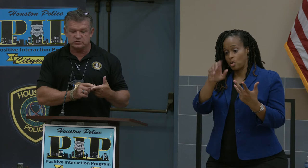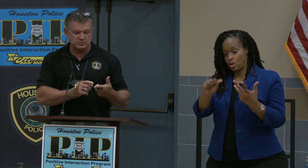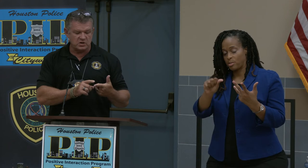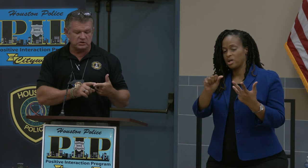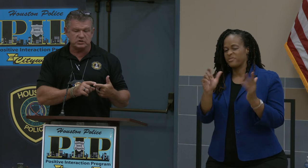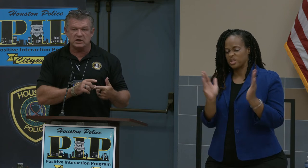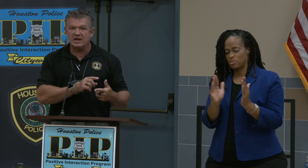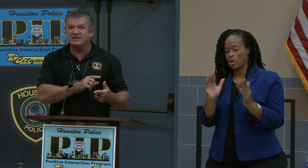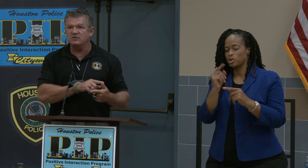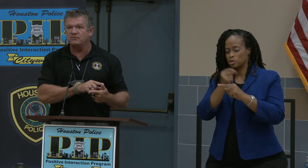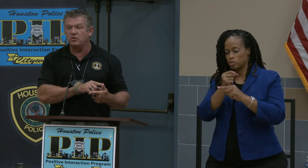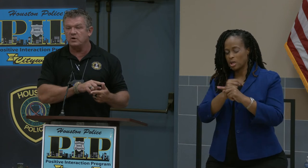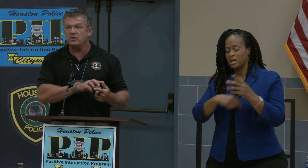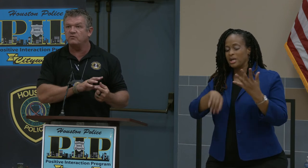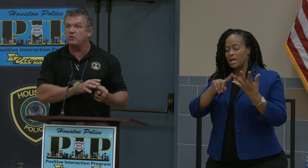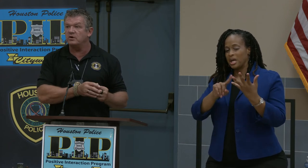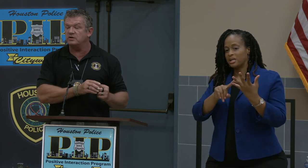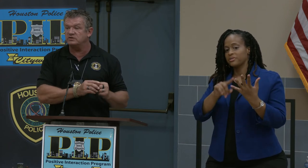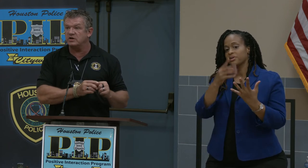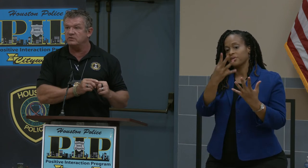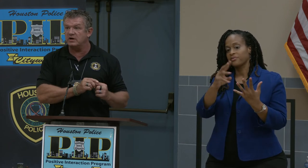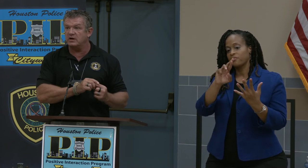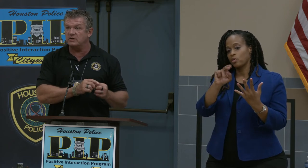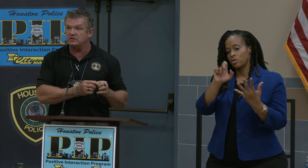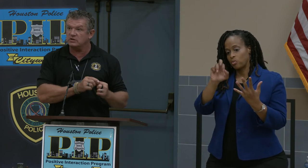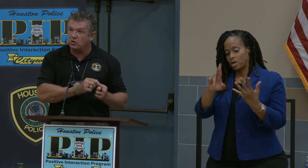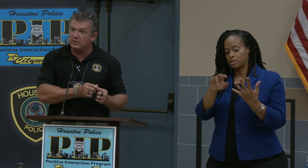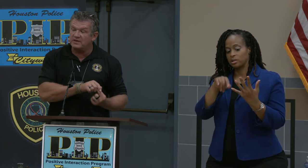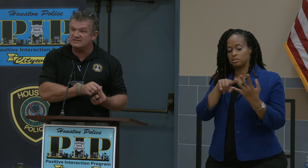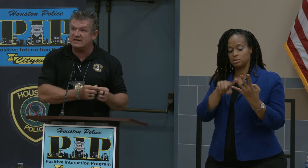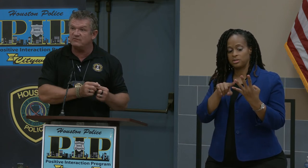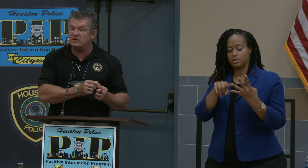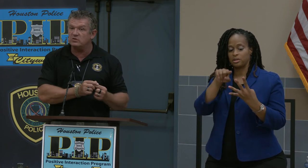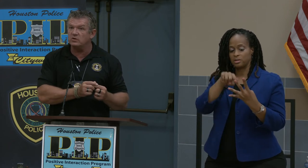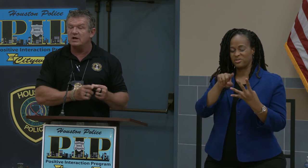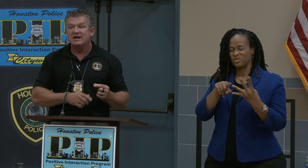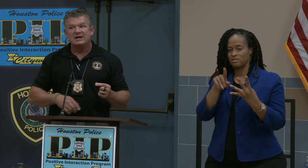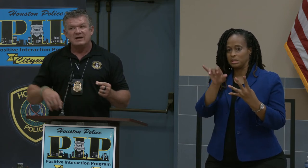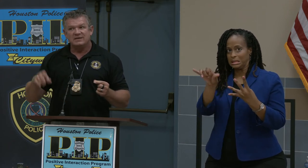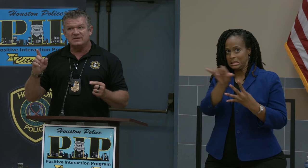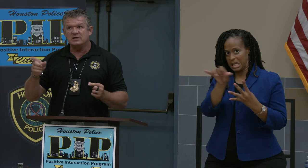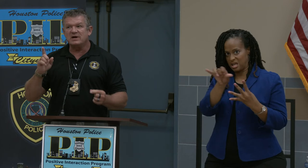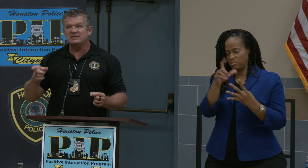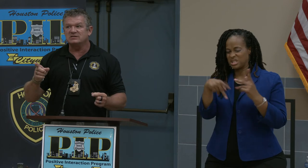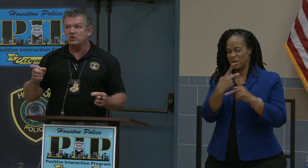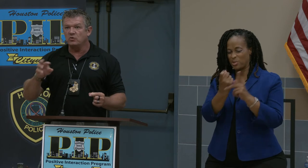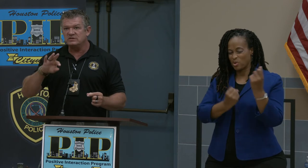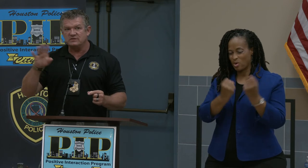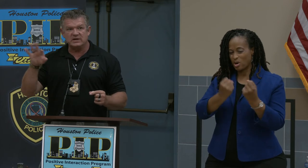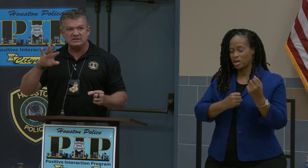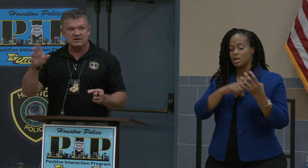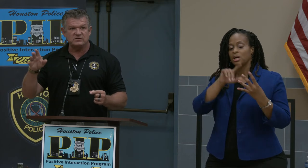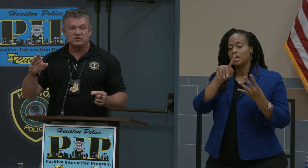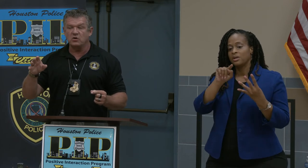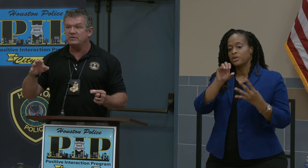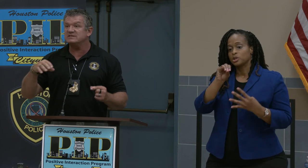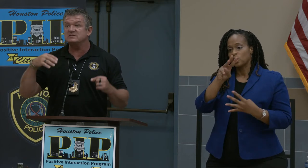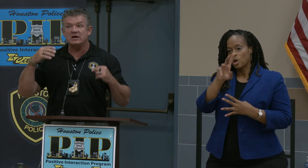smaller truck and the 4 runner and the Tundra are the same vehicle. The saying about the -- I want